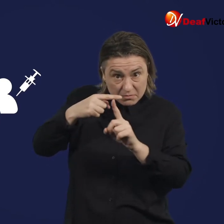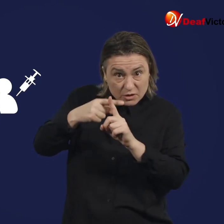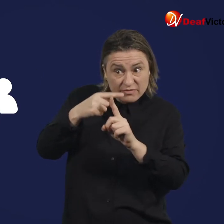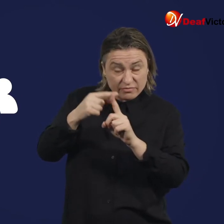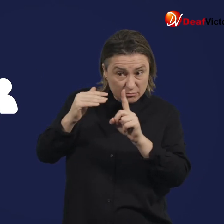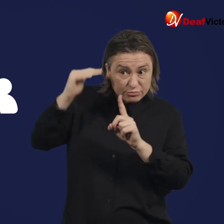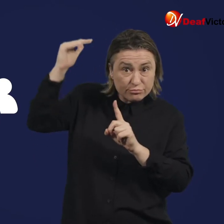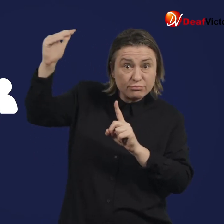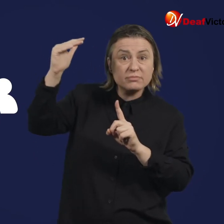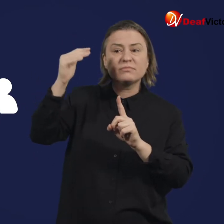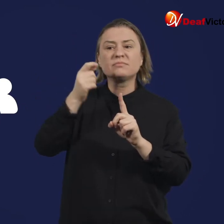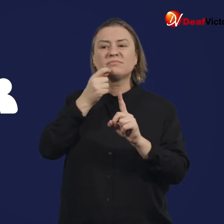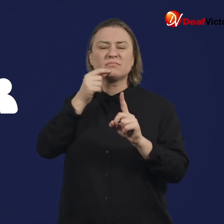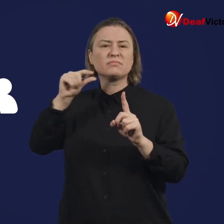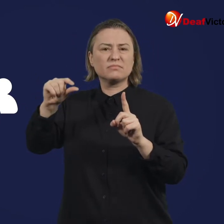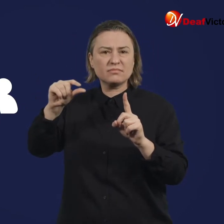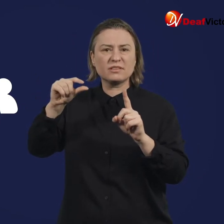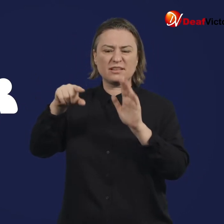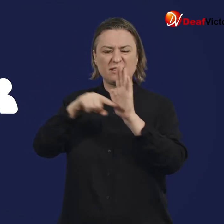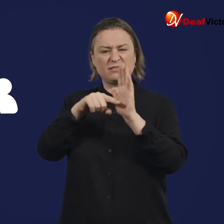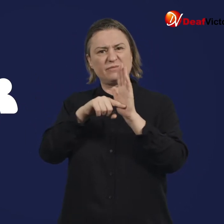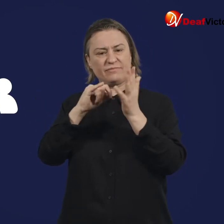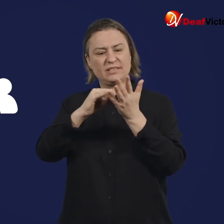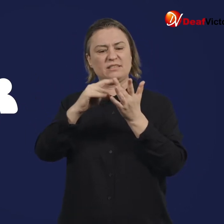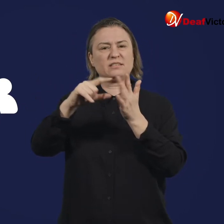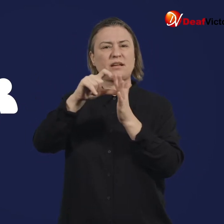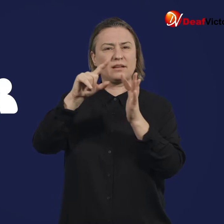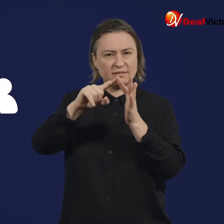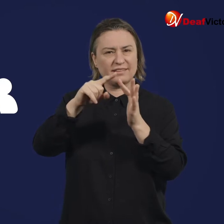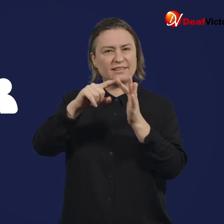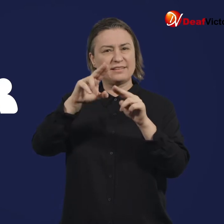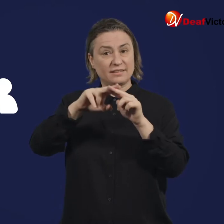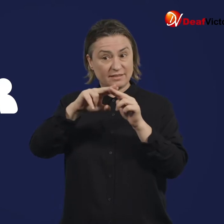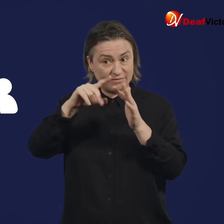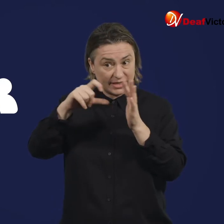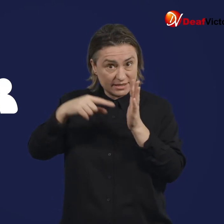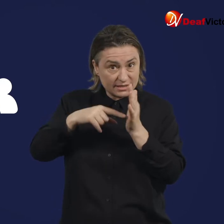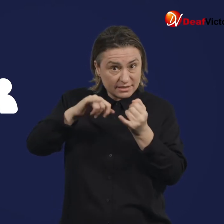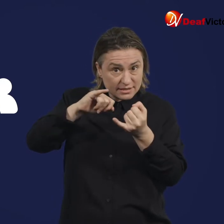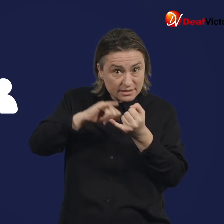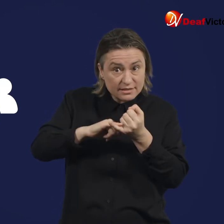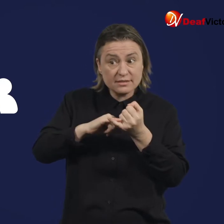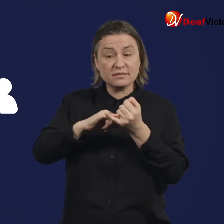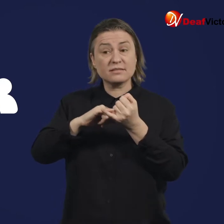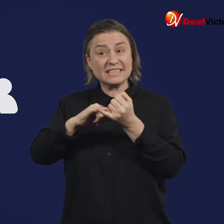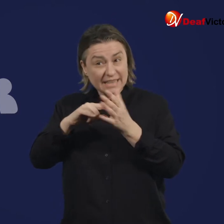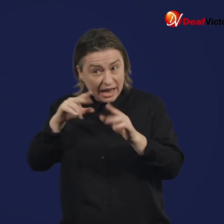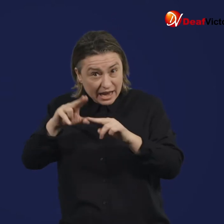Participants are monitored for any negative side effects and whether they outweigh the benefits of the vaccination.